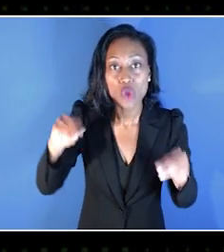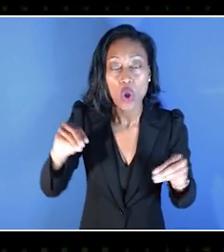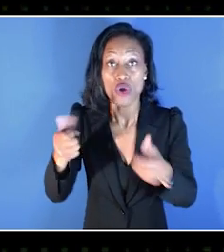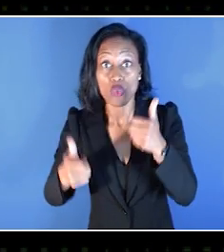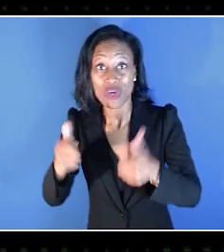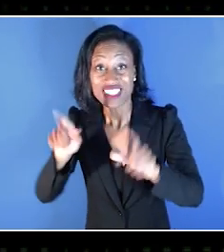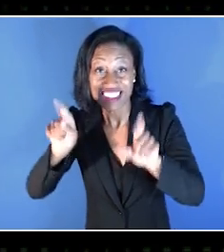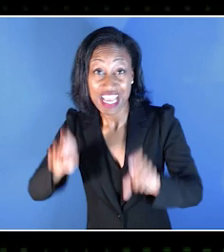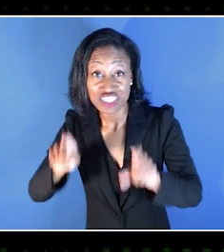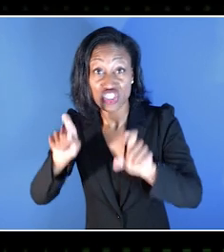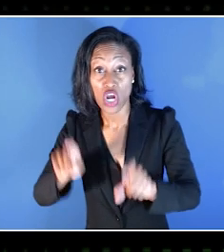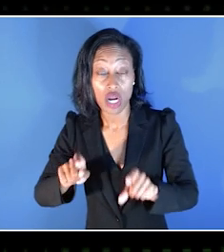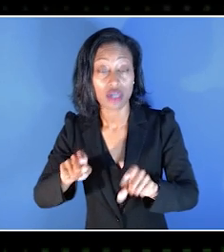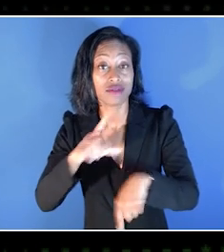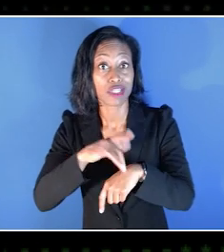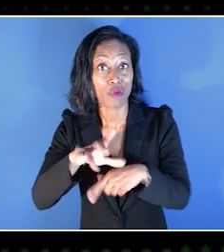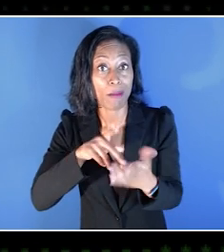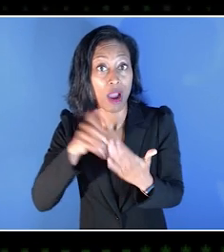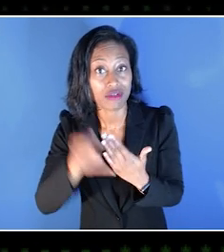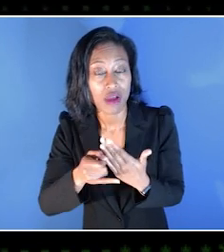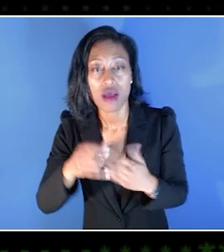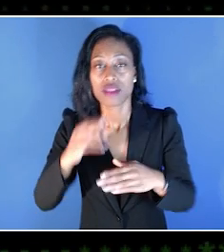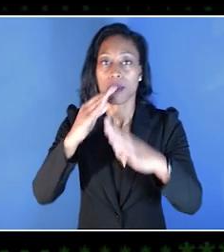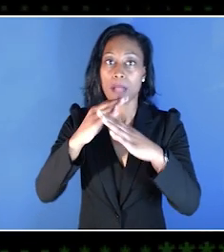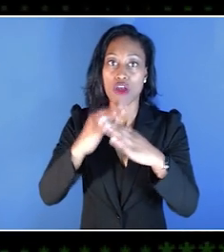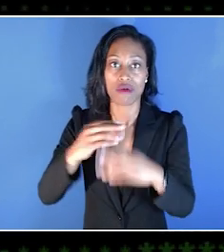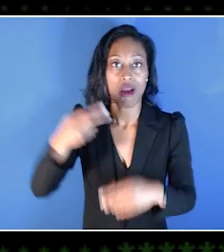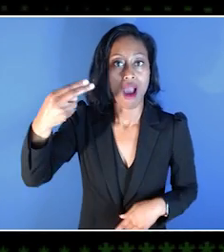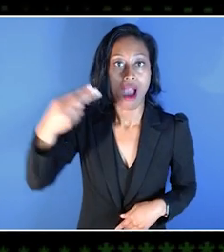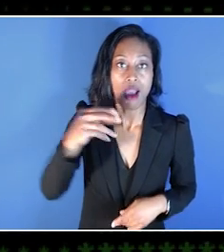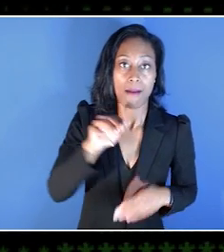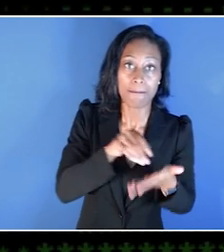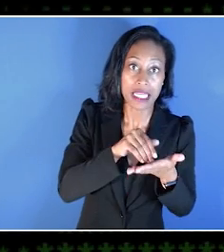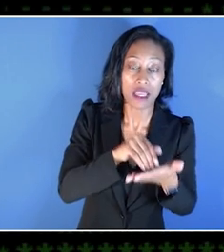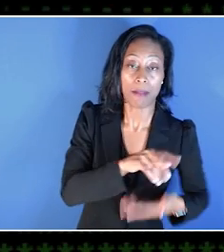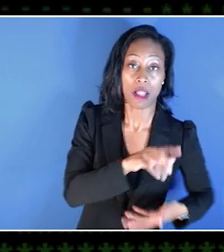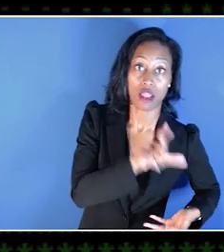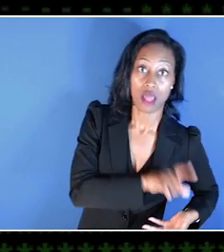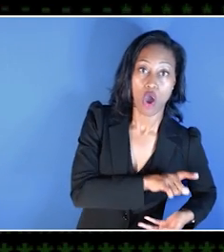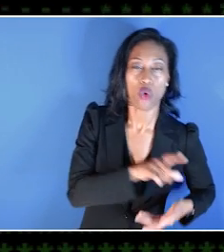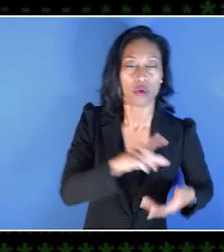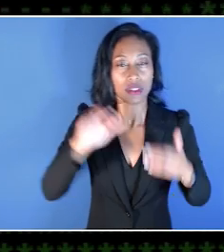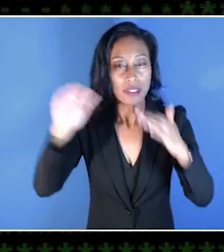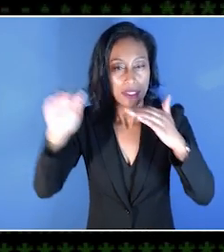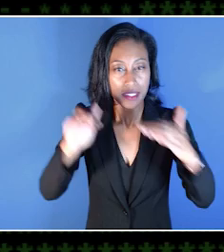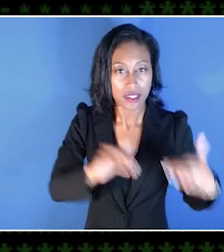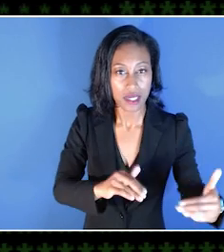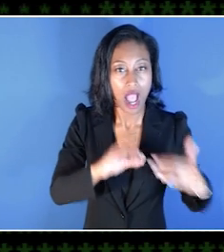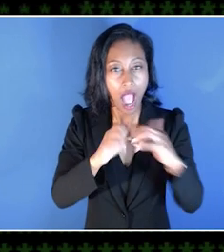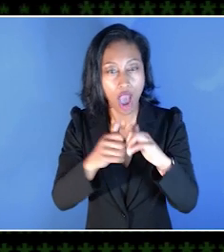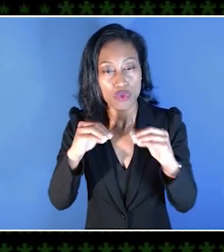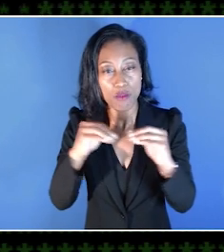and then also just the blockers from like, high, medium and low of like what they can be able to do to make their games more accessible.